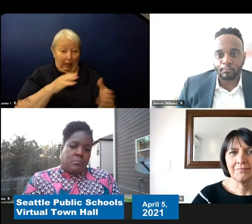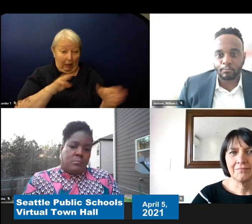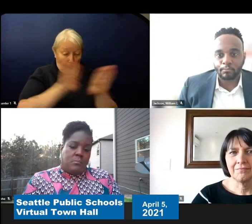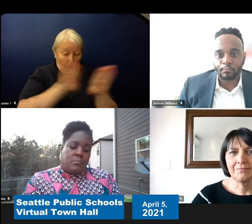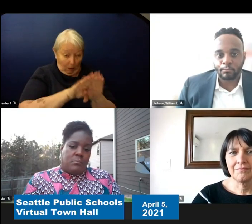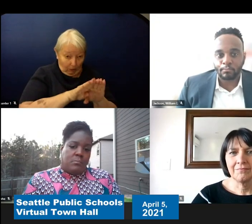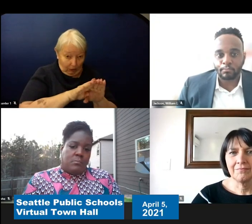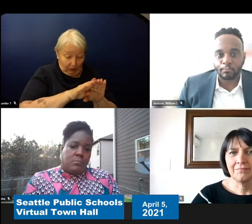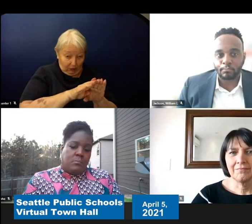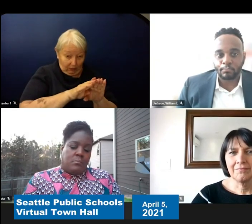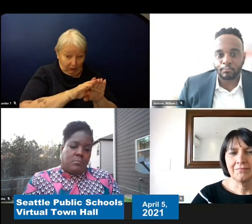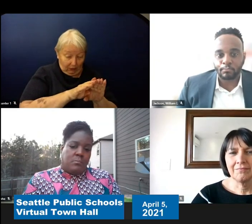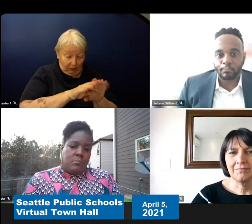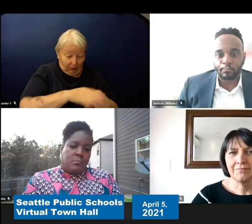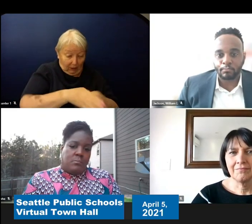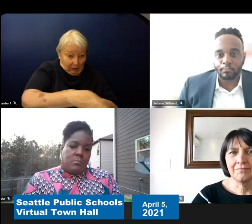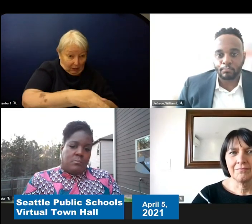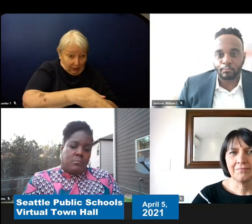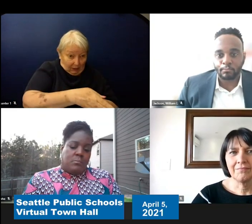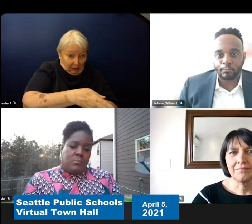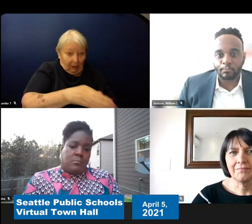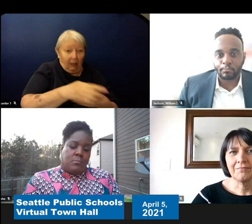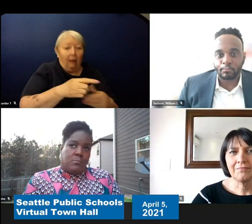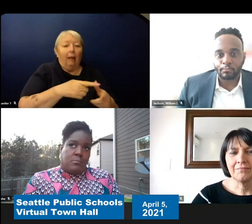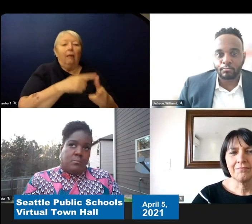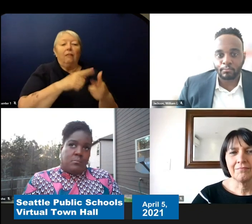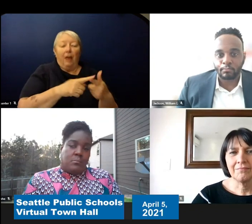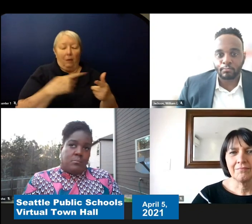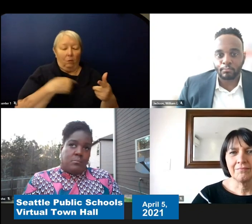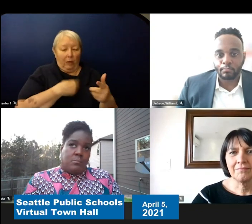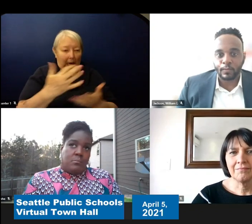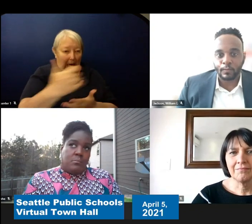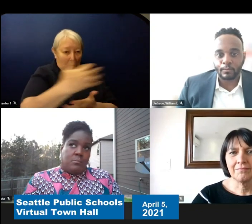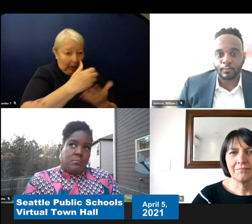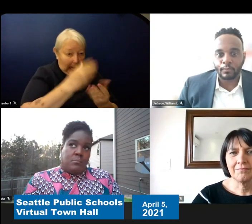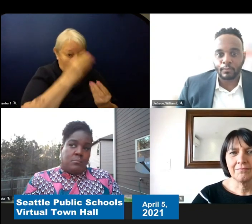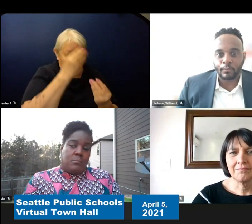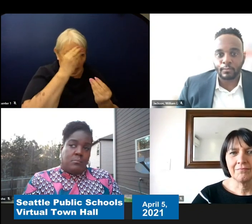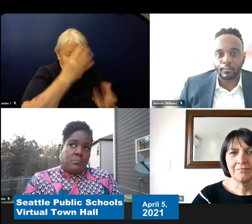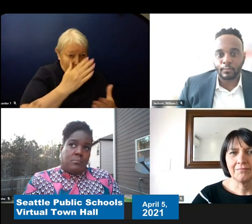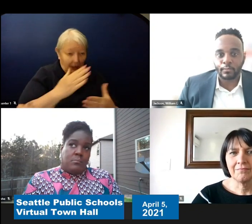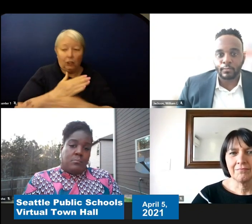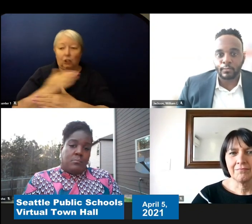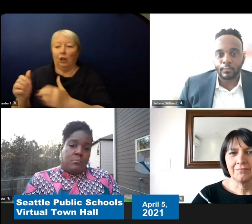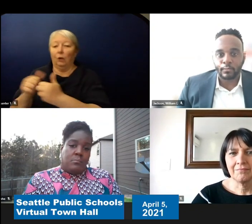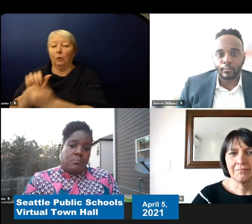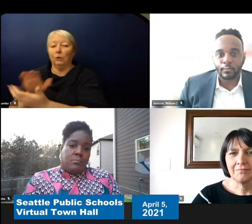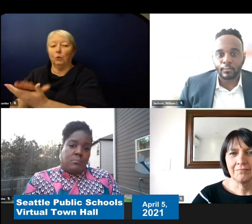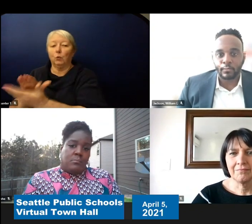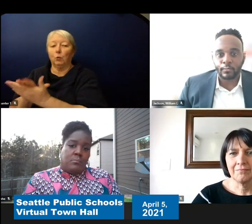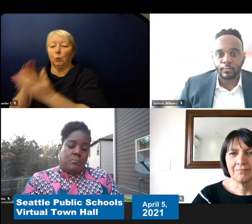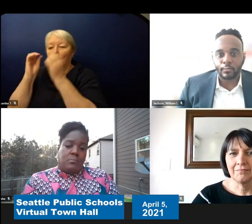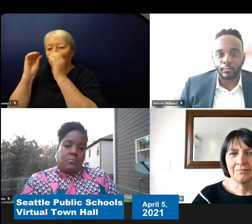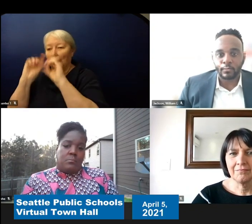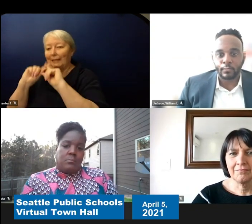and then we have to share it with the school teams. The school teams are going to then do the outreach to some especially families that they probably have